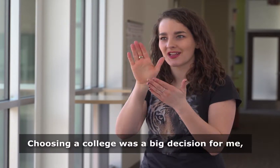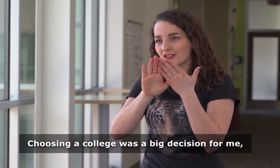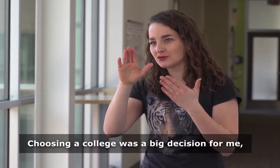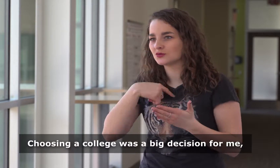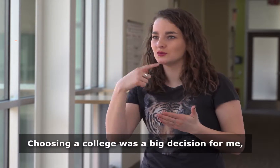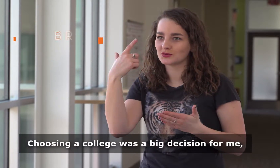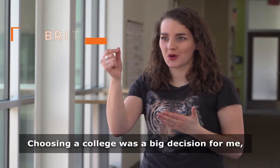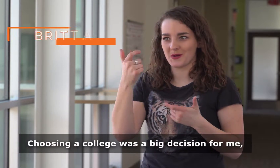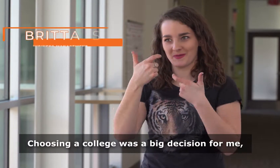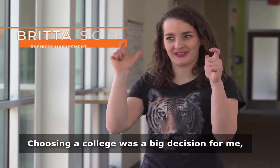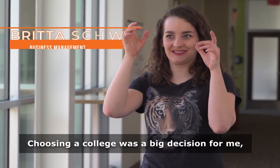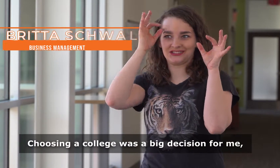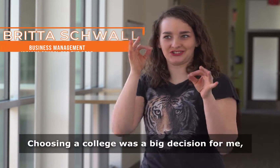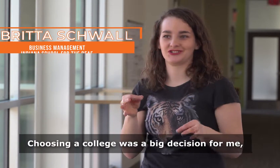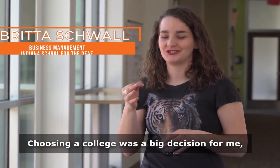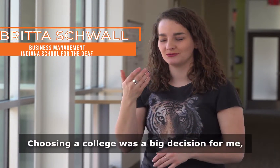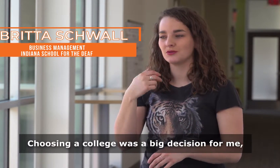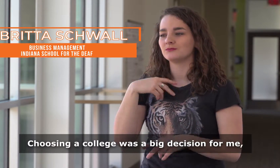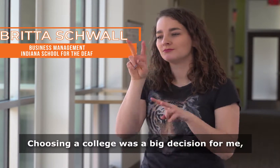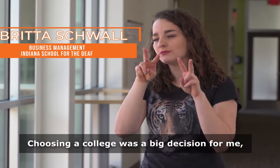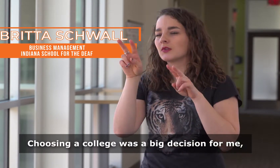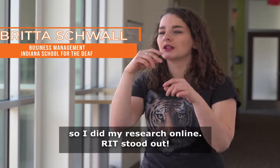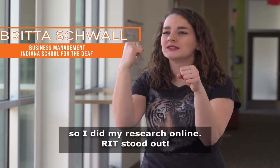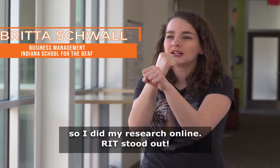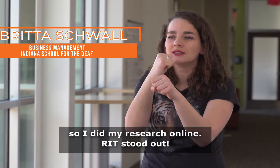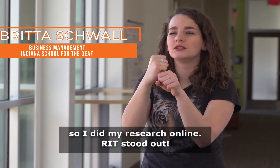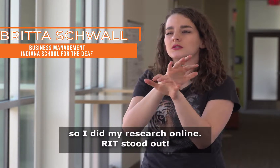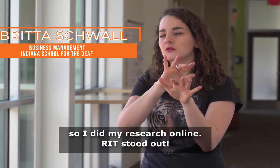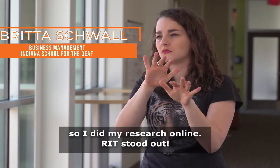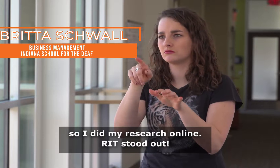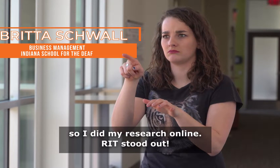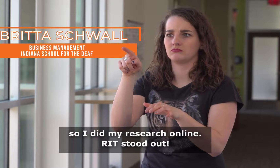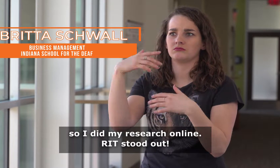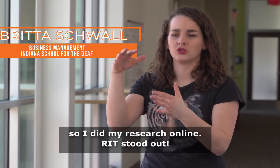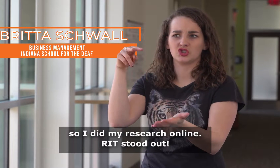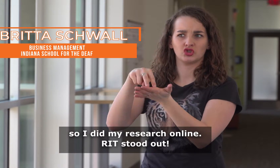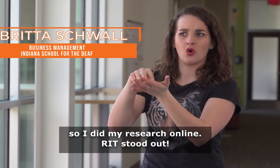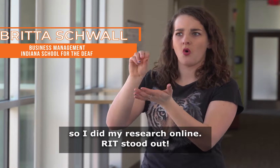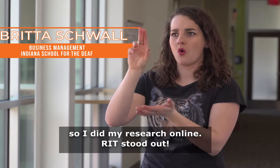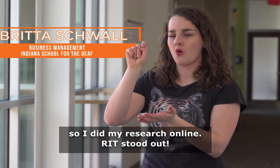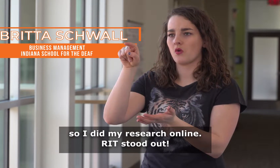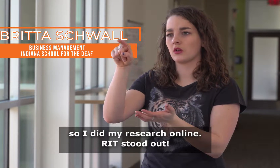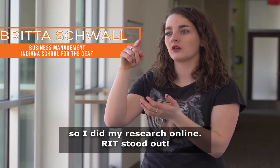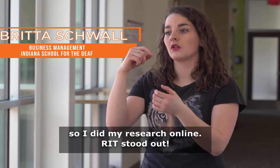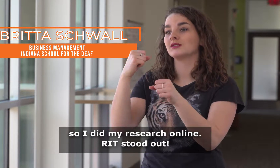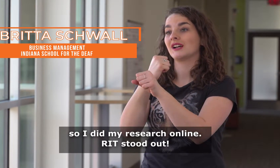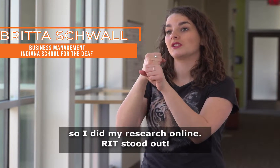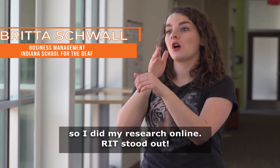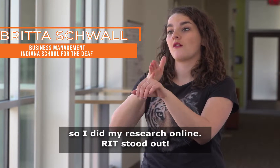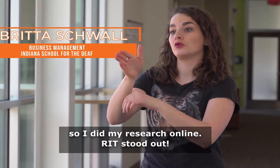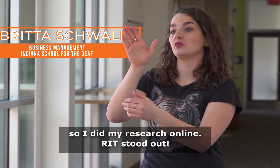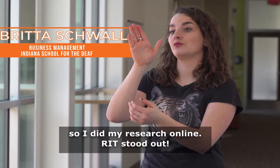Choosing a college was a big decision for me So I did my research online. RIT stood out!